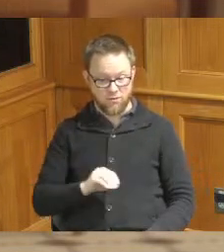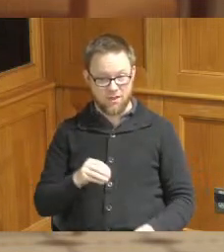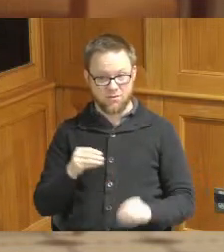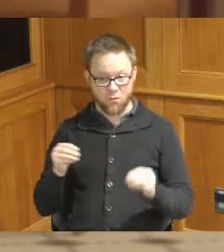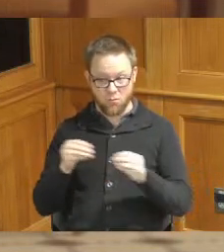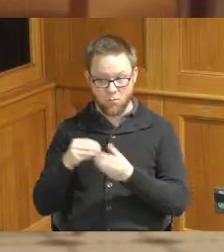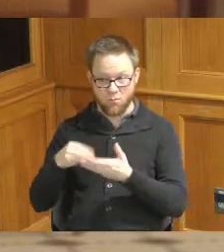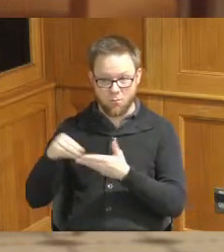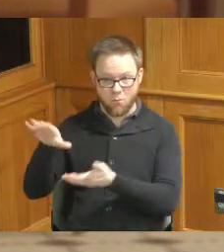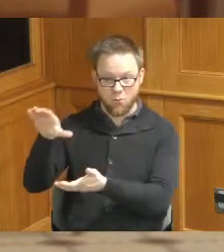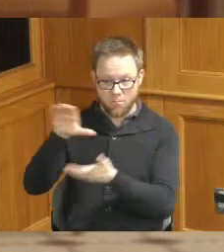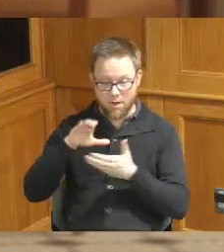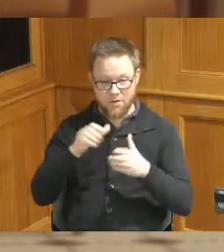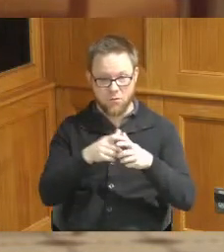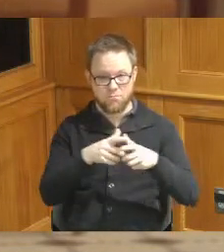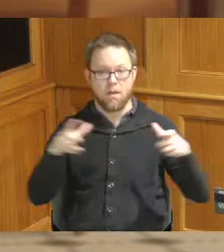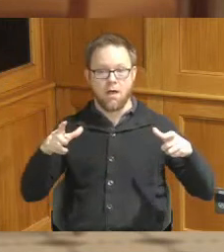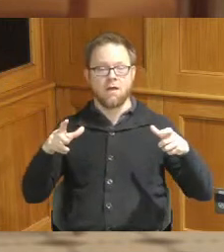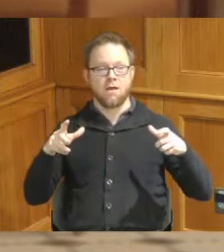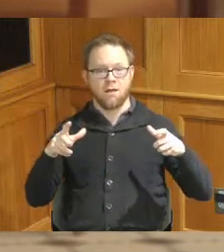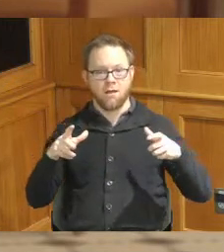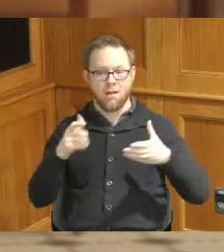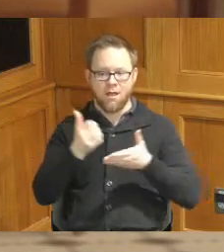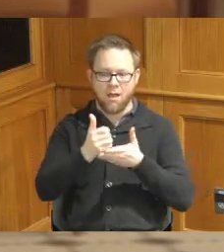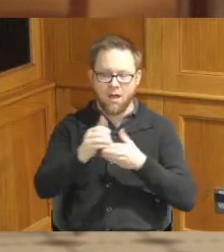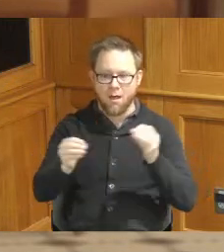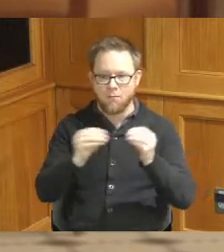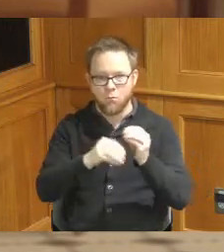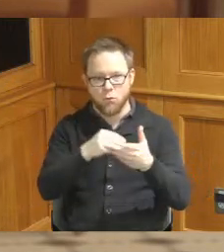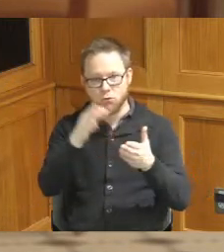it's just expand and have more capacity to serve has been a great opportunity